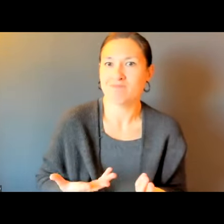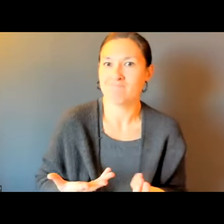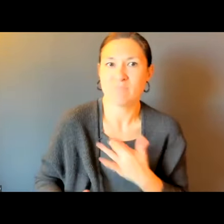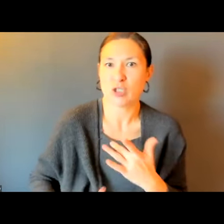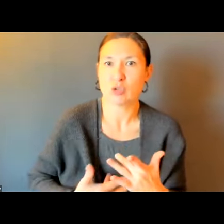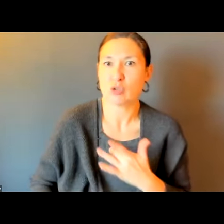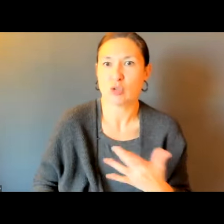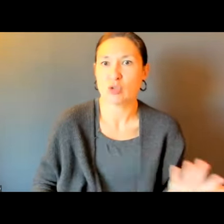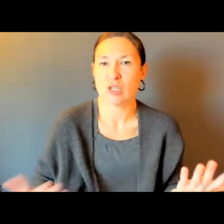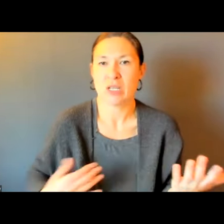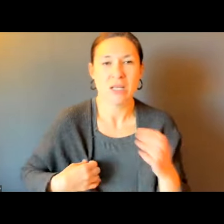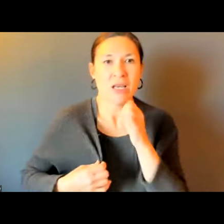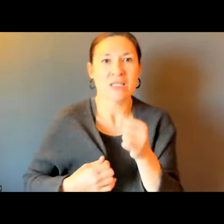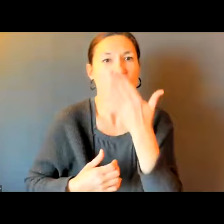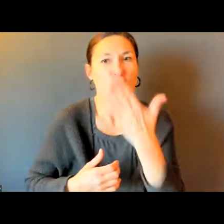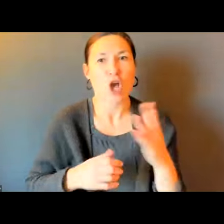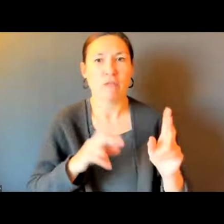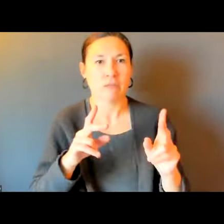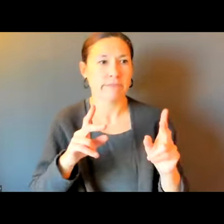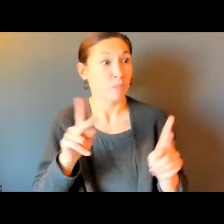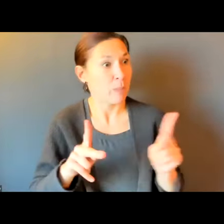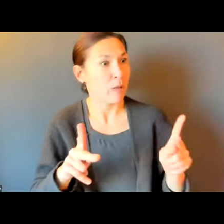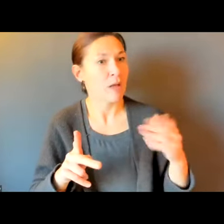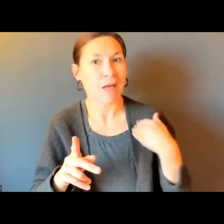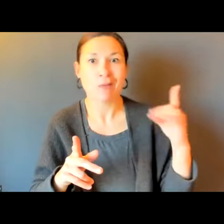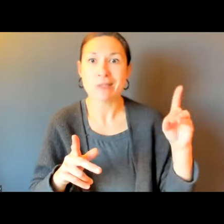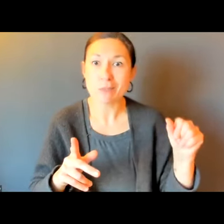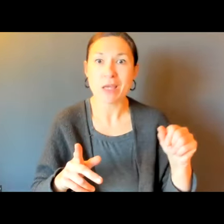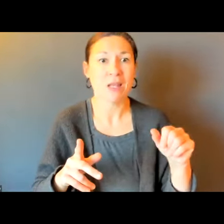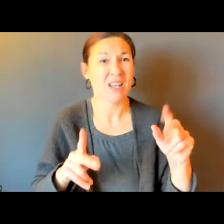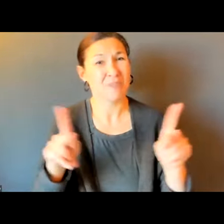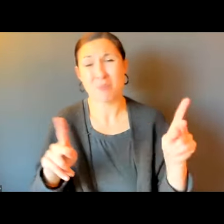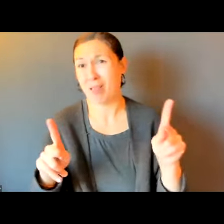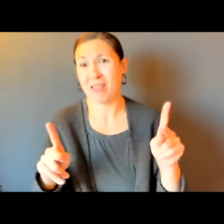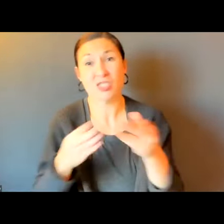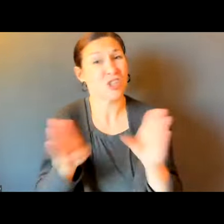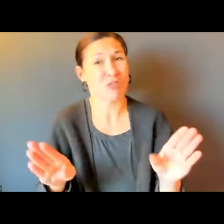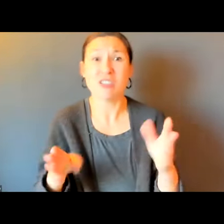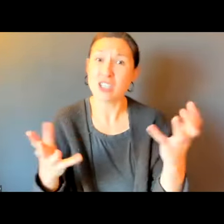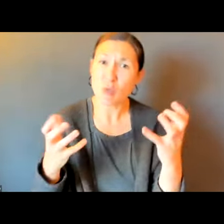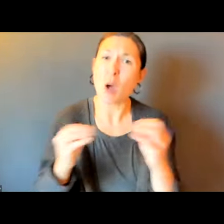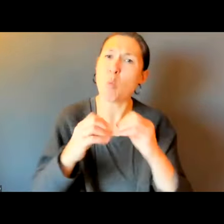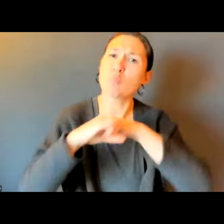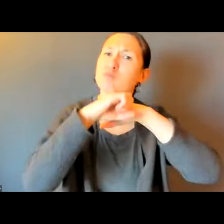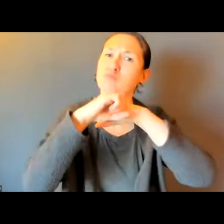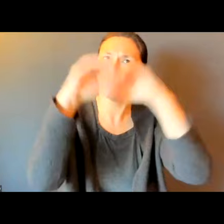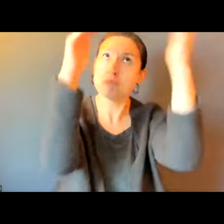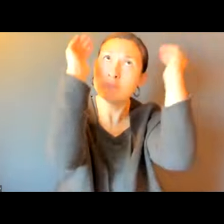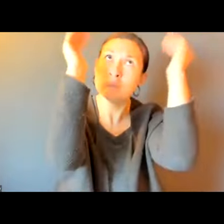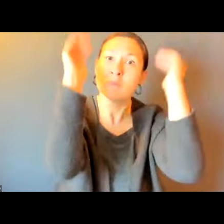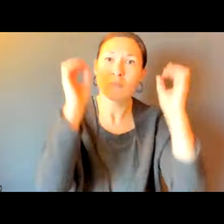HAVE BUS SHELTERS. THAT IS VERY UNACCOMMODATING FOR NOT ONLY PEOPLE WITH DISABILITIES, BUT FOR PEOPLE OF